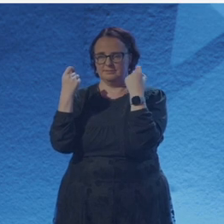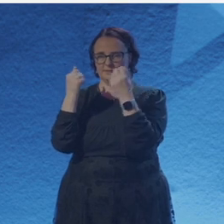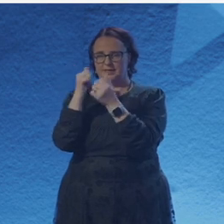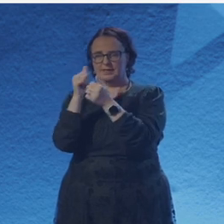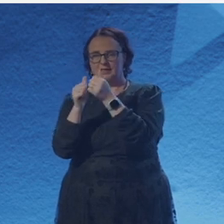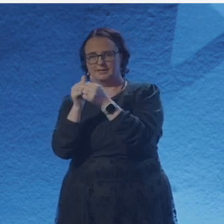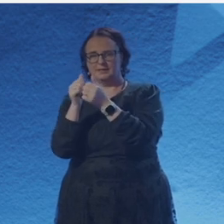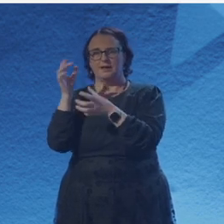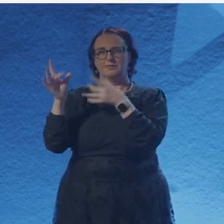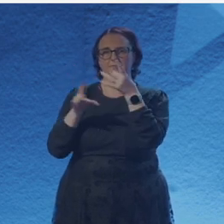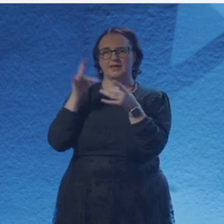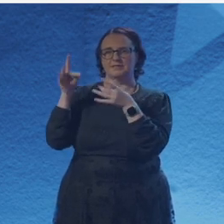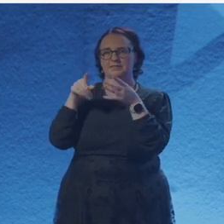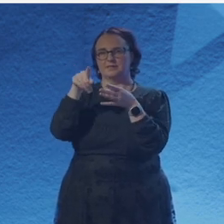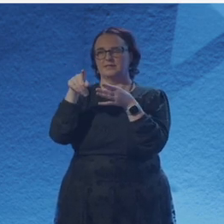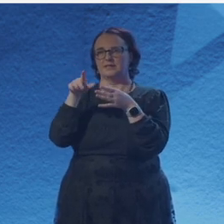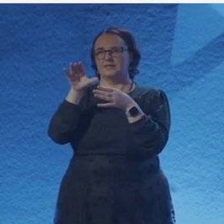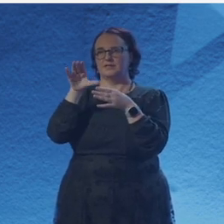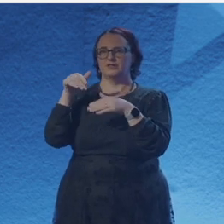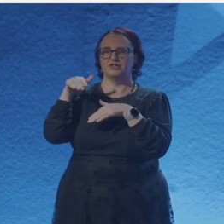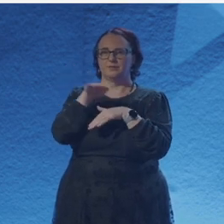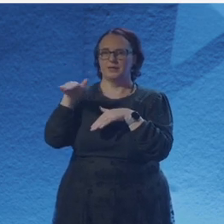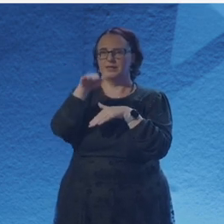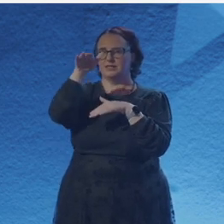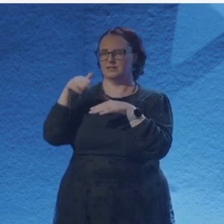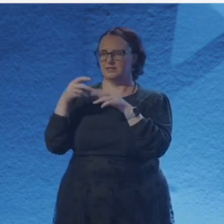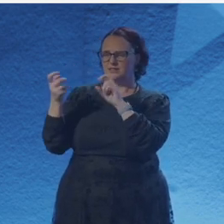Kira and Dax jolt together almost in freefall,